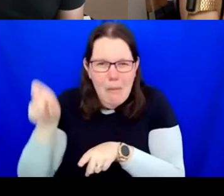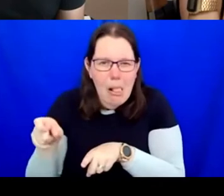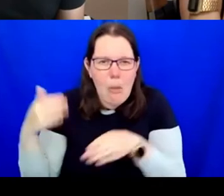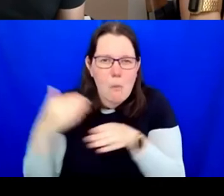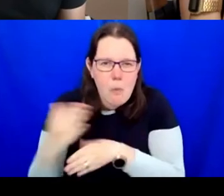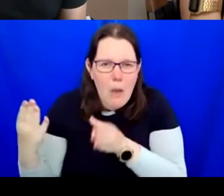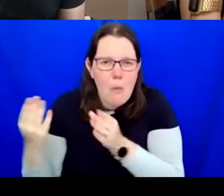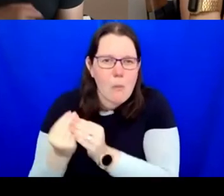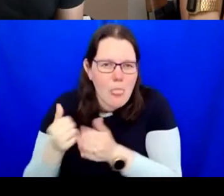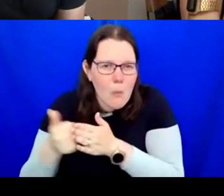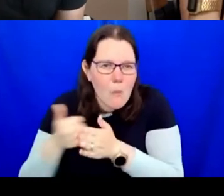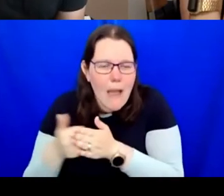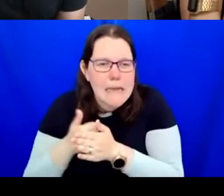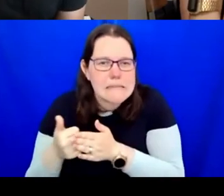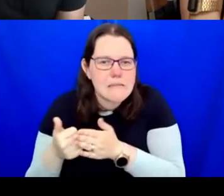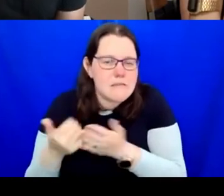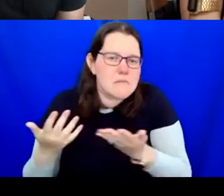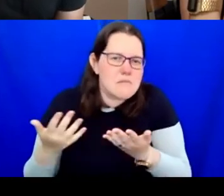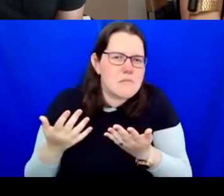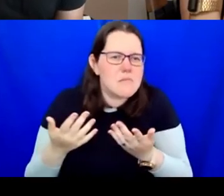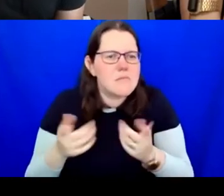Can I? Shall I start? Sorry AIDAN: Go on, Deb.